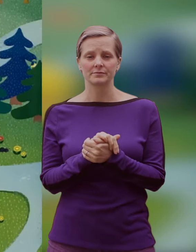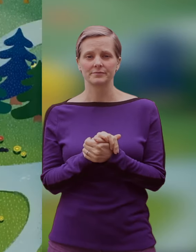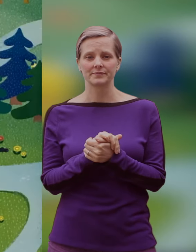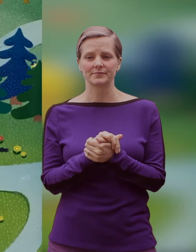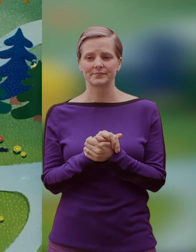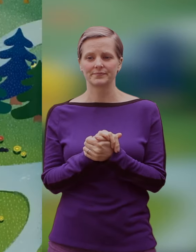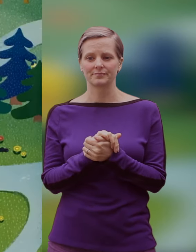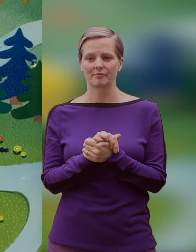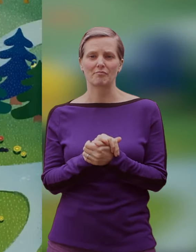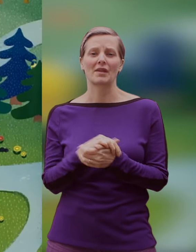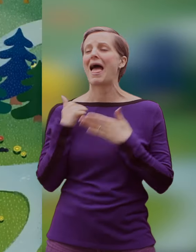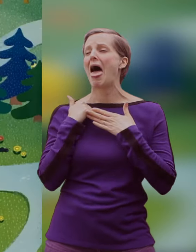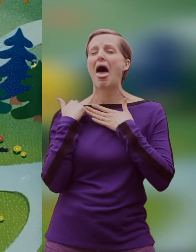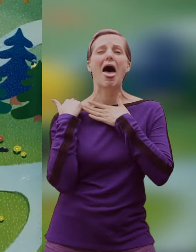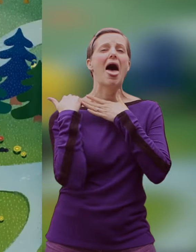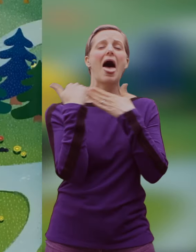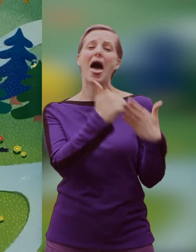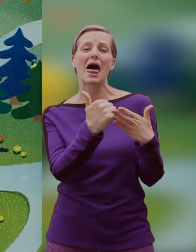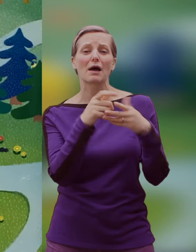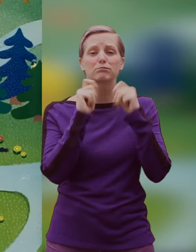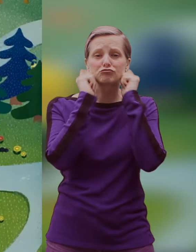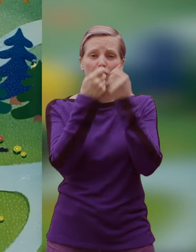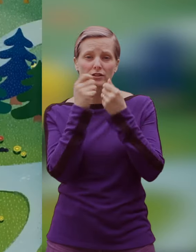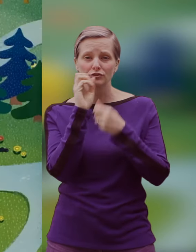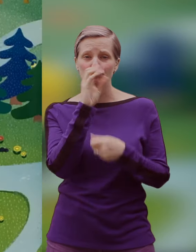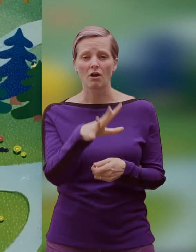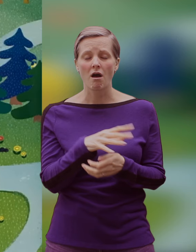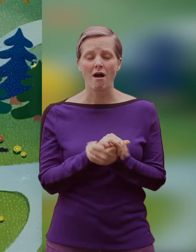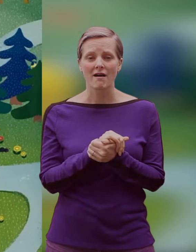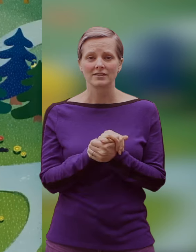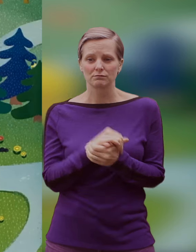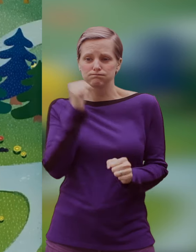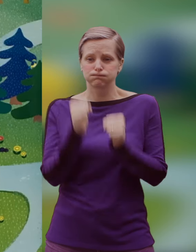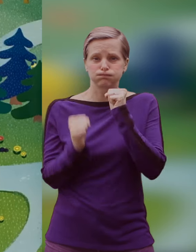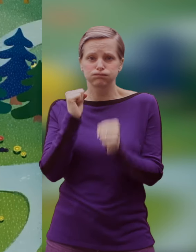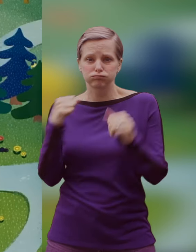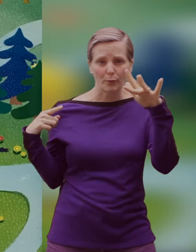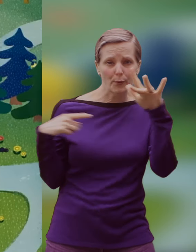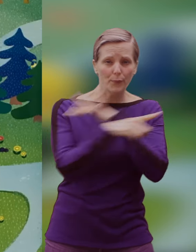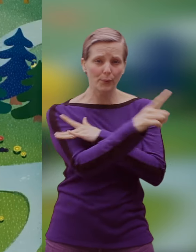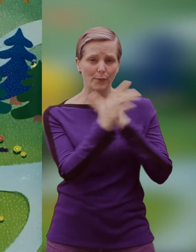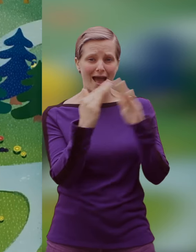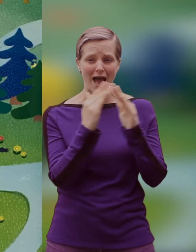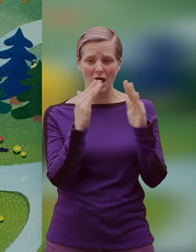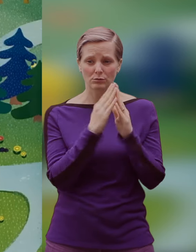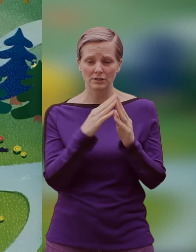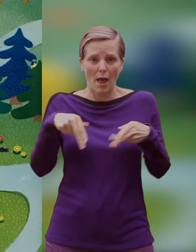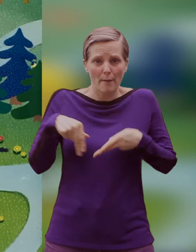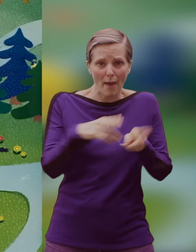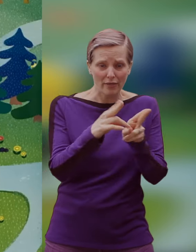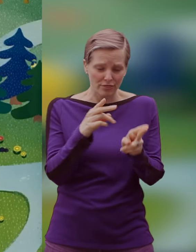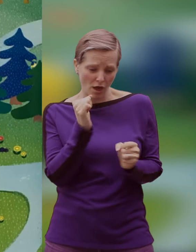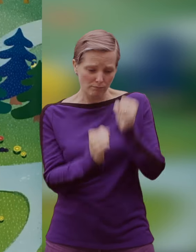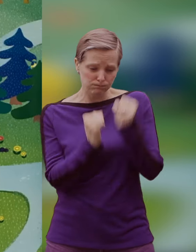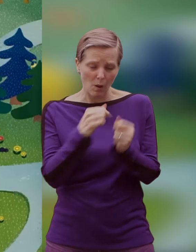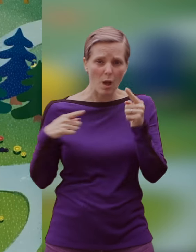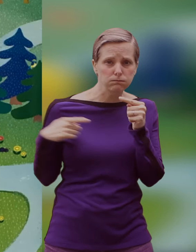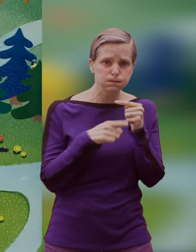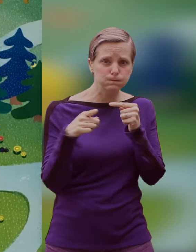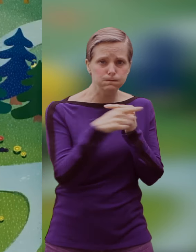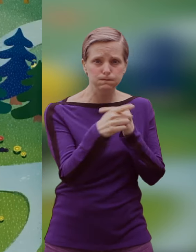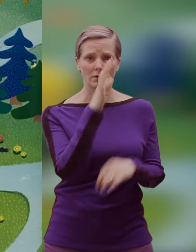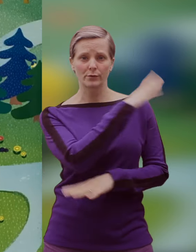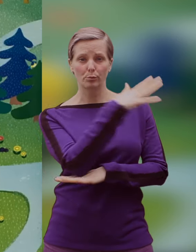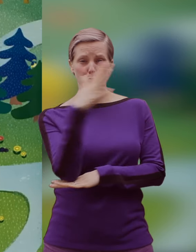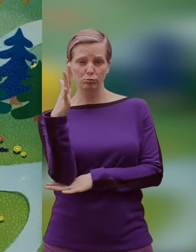Help cried Little Red Riding Hood running out of the house and along the path into the wild wild wood.